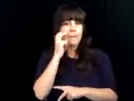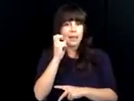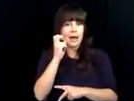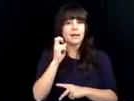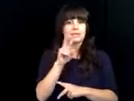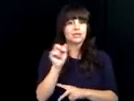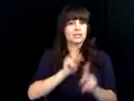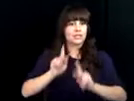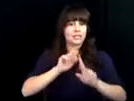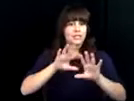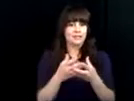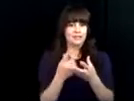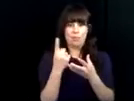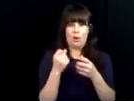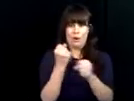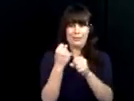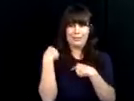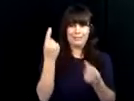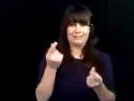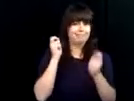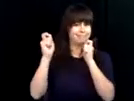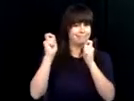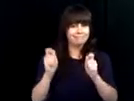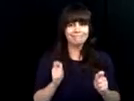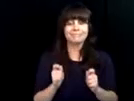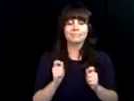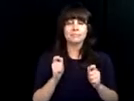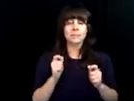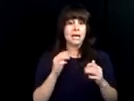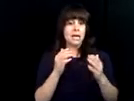great evolution regarding the opportunities available to blind